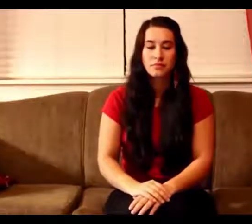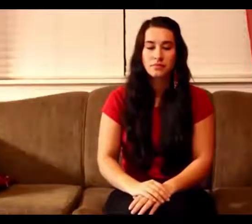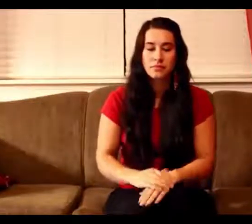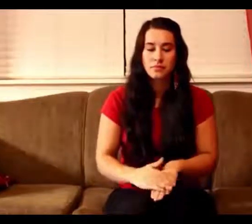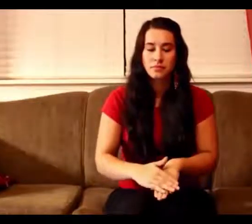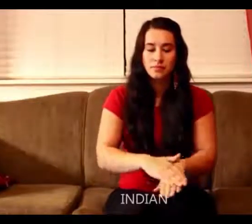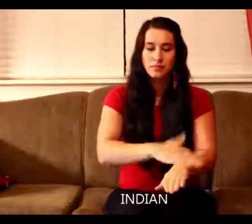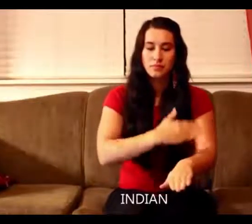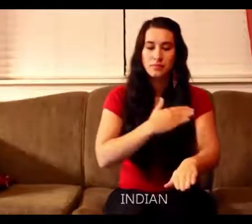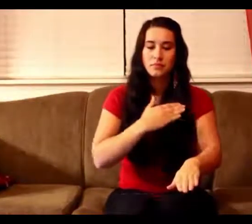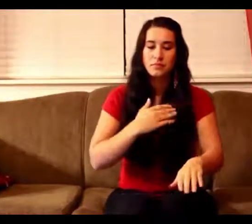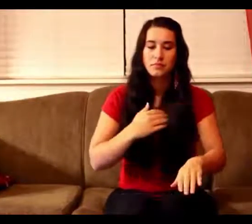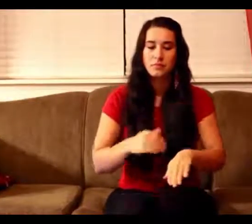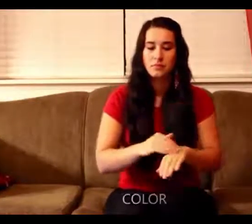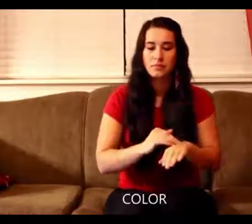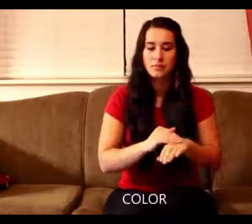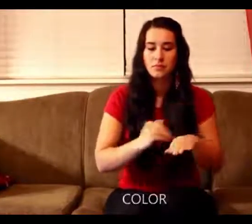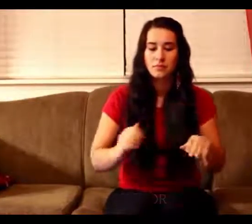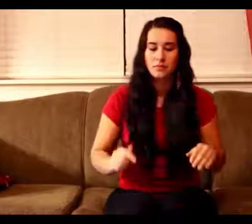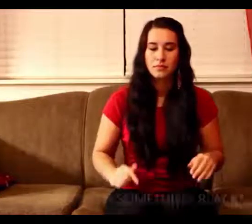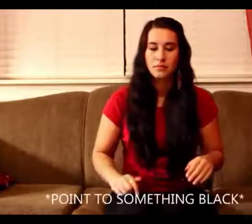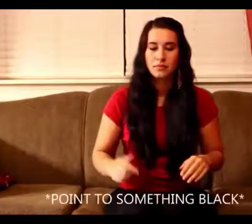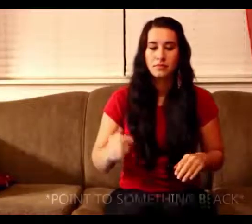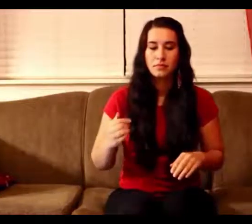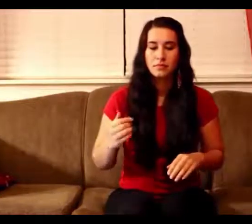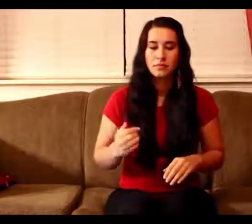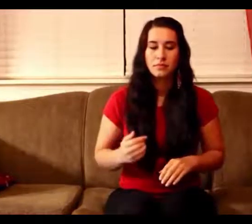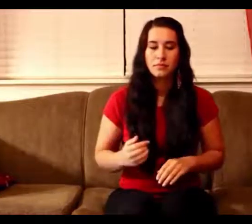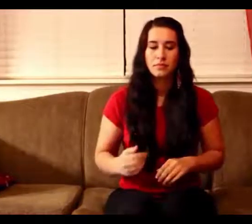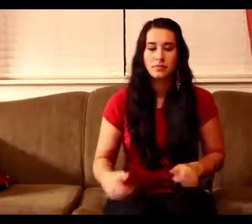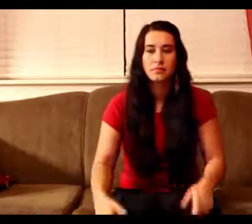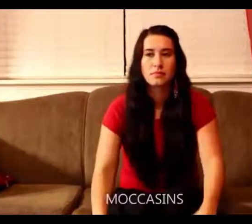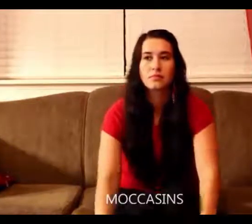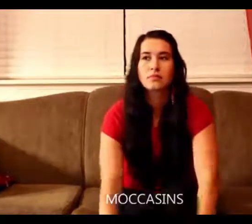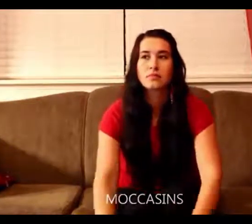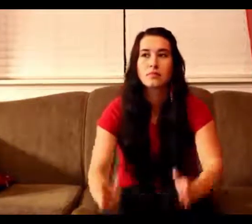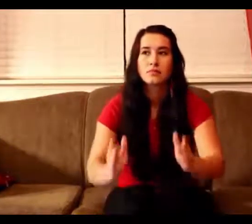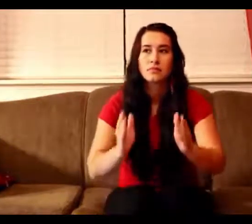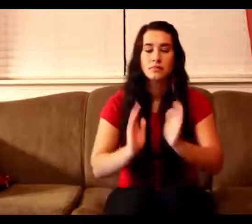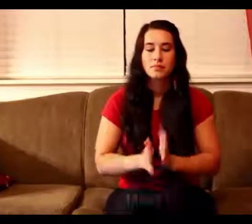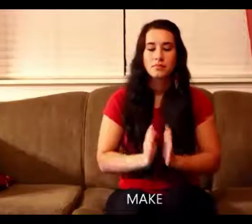You gotta do what the Blackfeet do